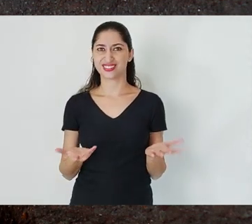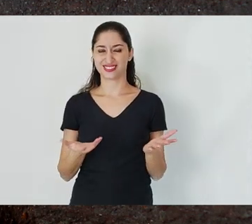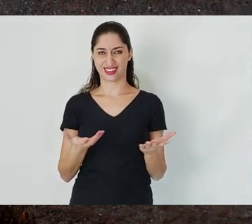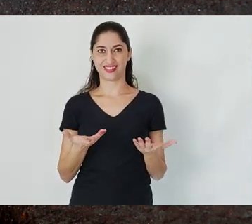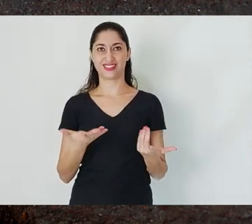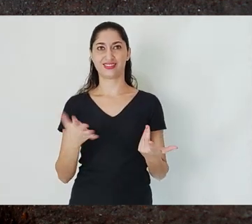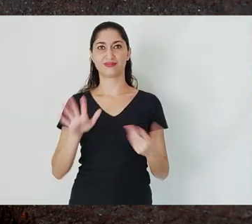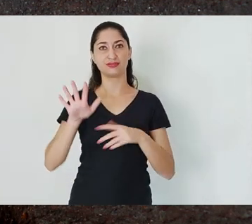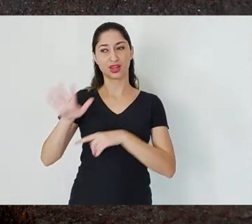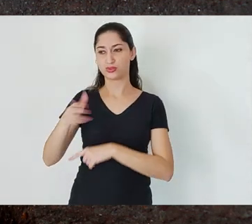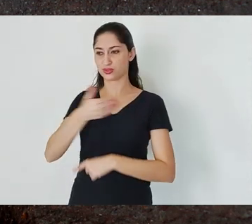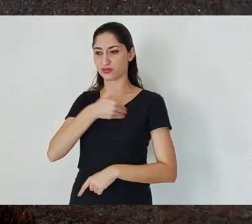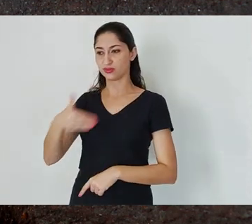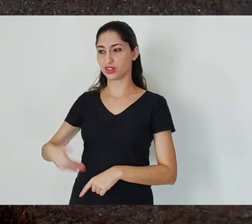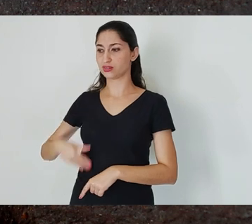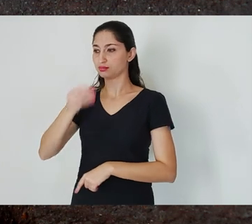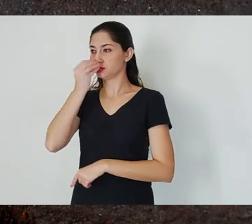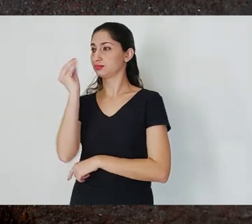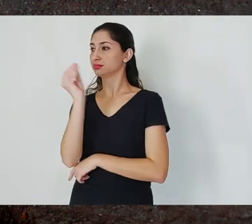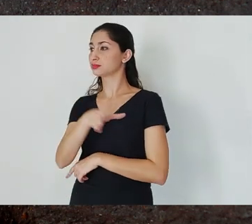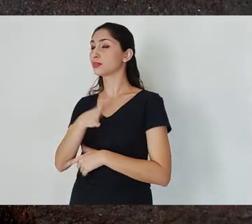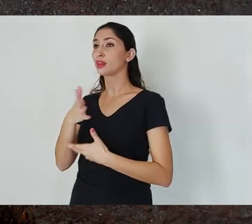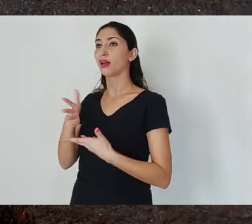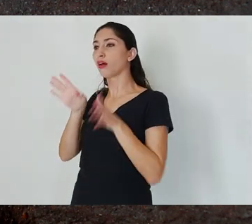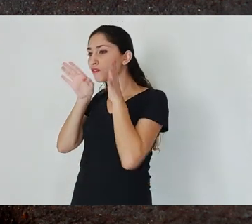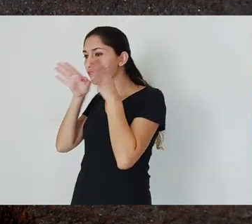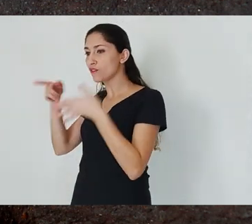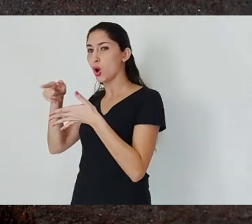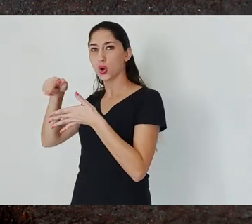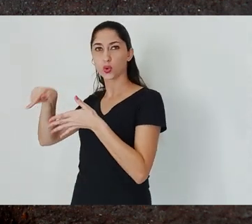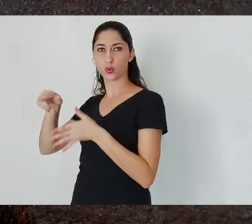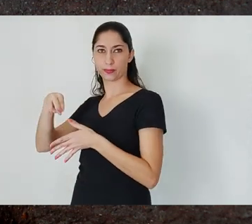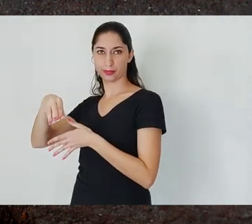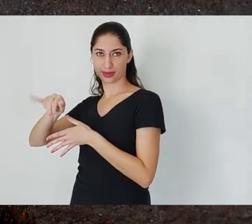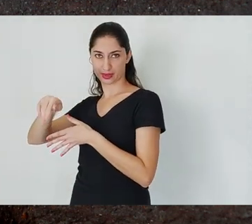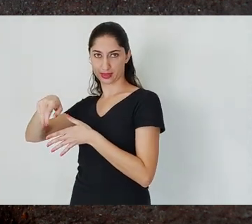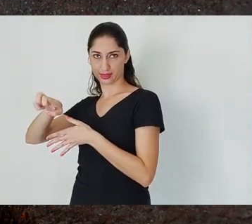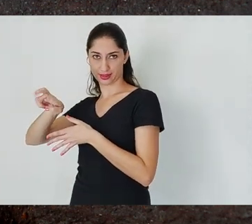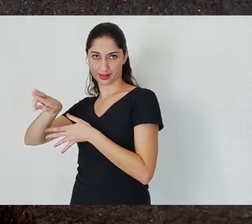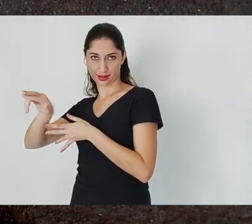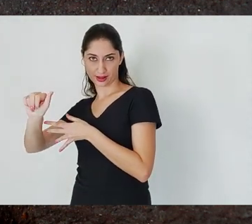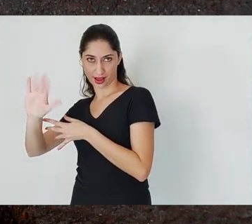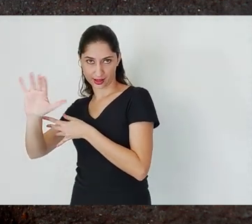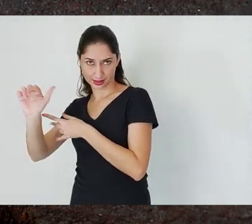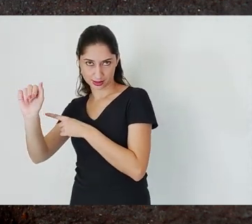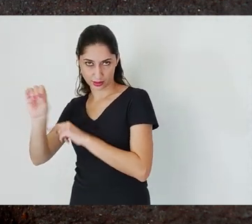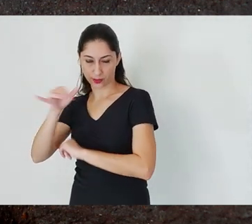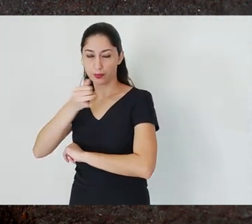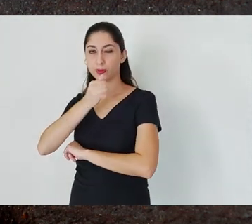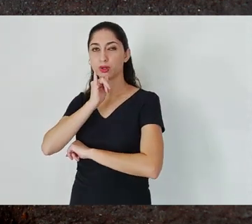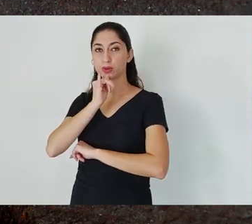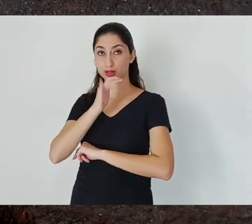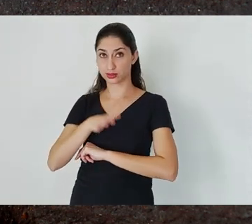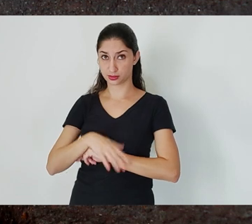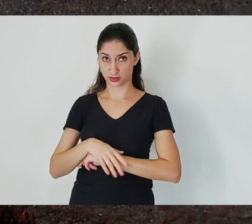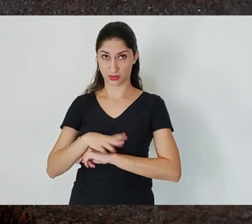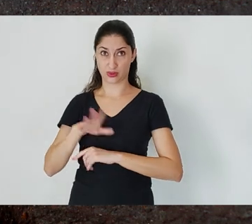happens in many ways. Within the scope of environmental management,